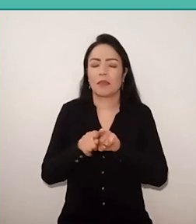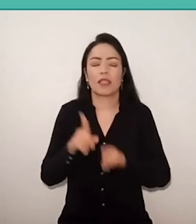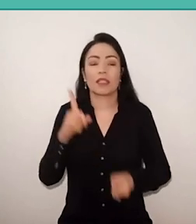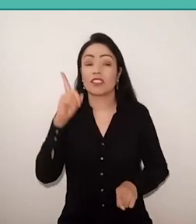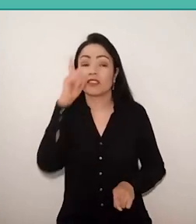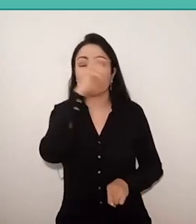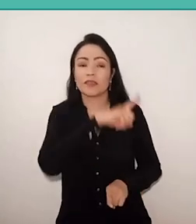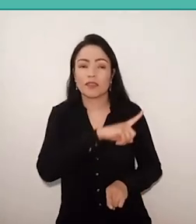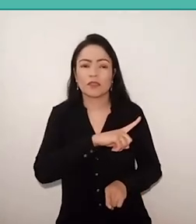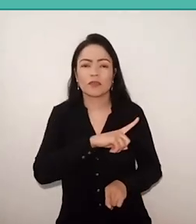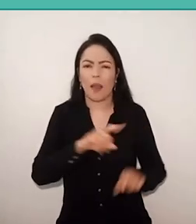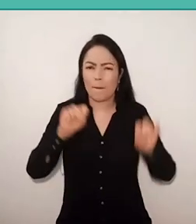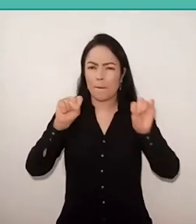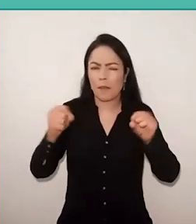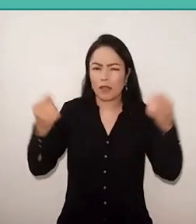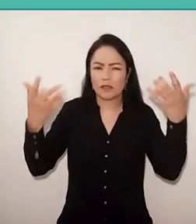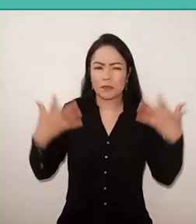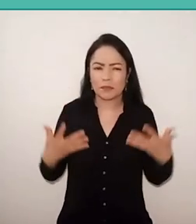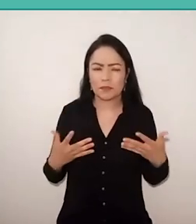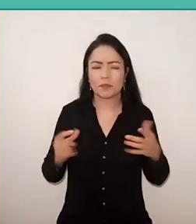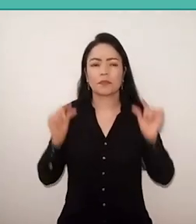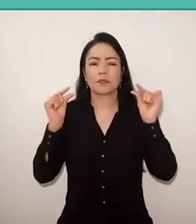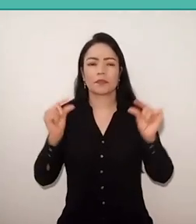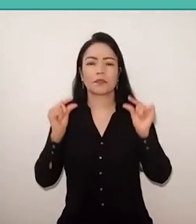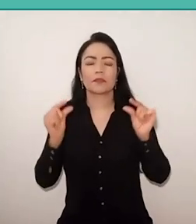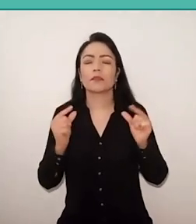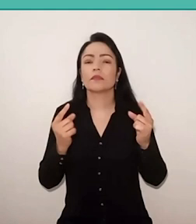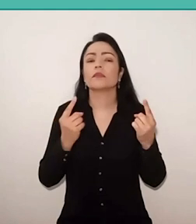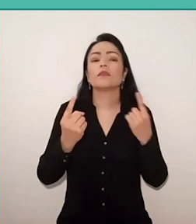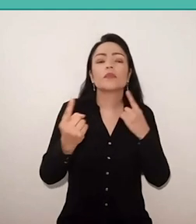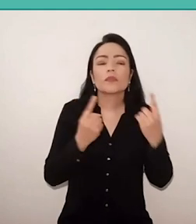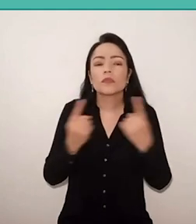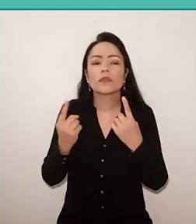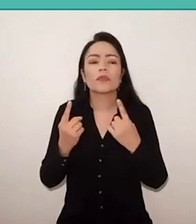Could you talk a little about the freirian dialogicity?